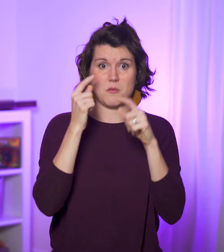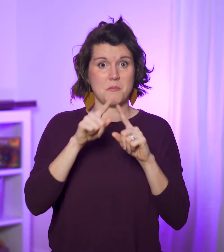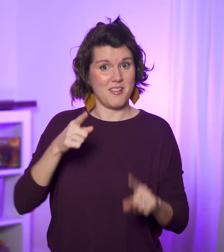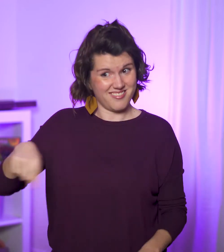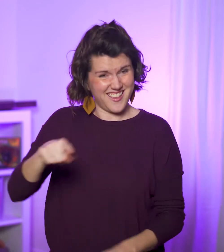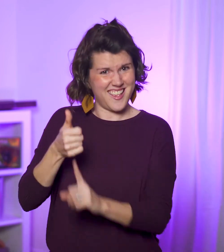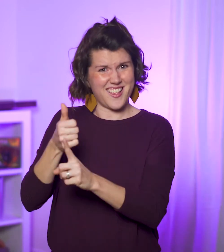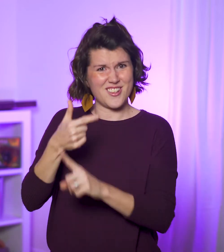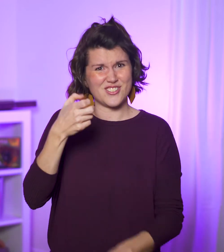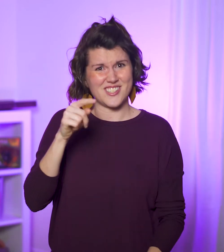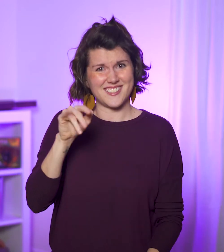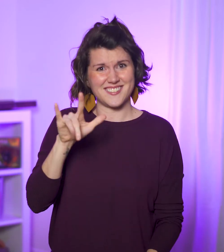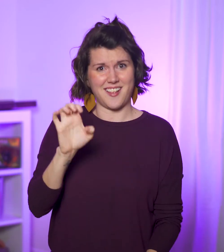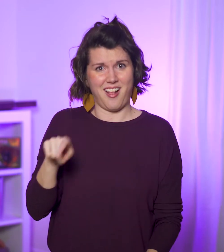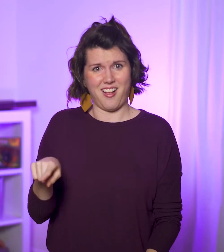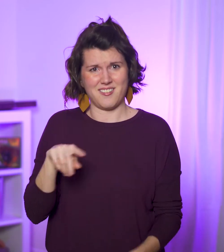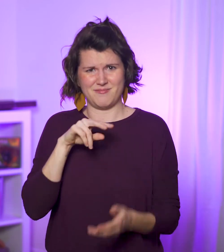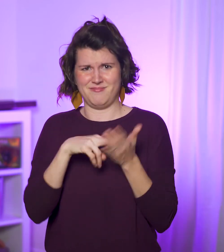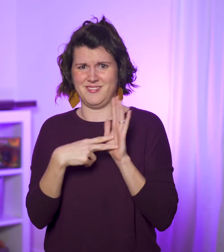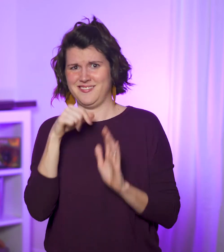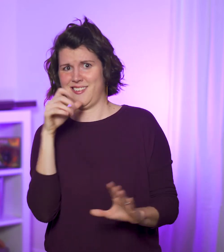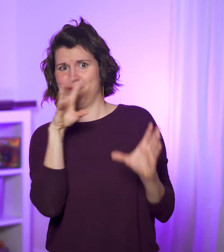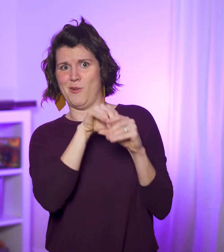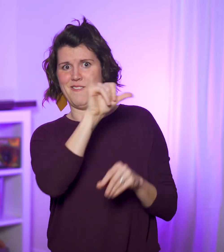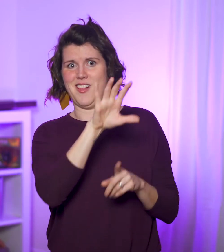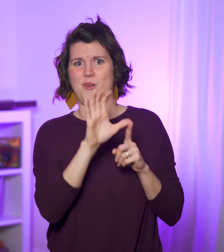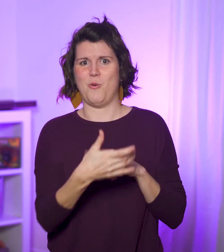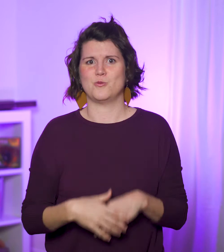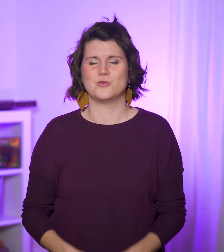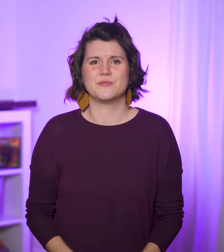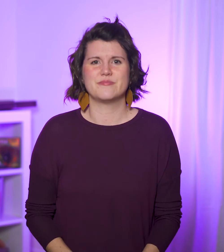which aren’t part of their culture since they’re Gentiles.